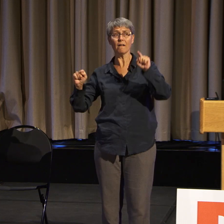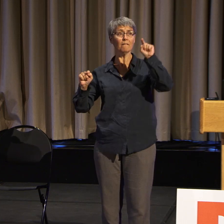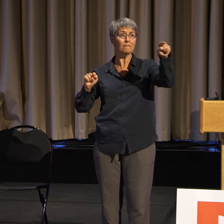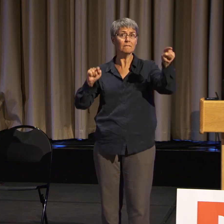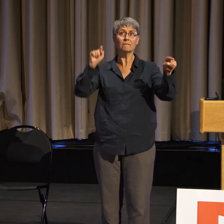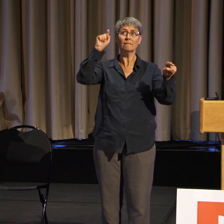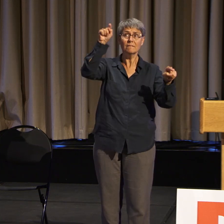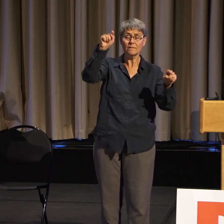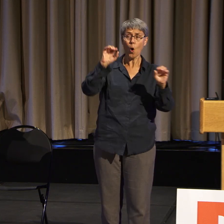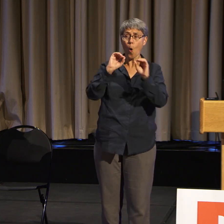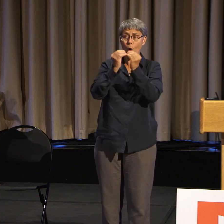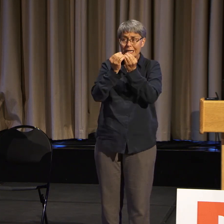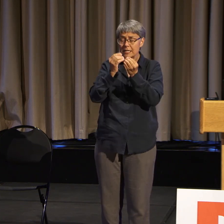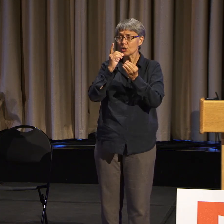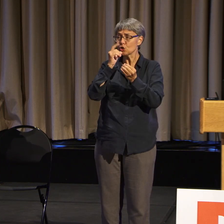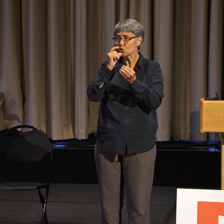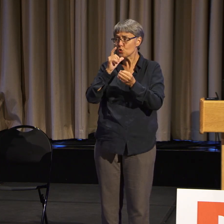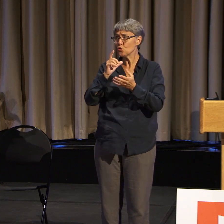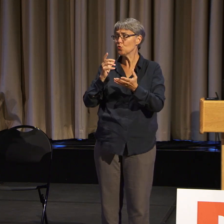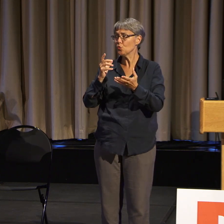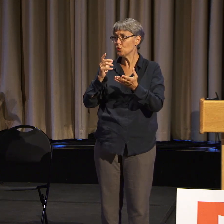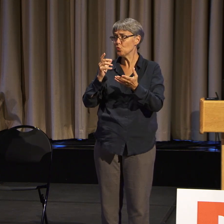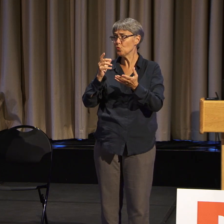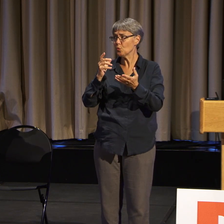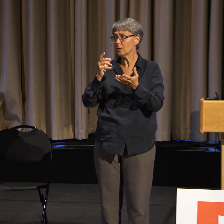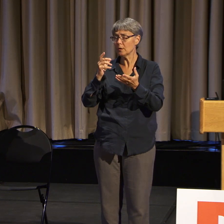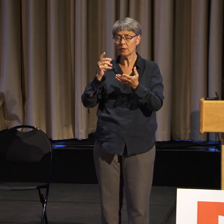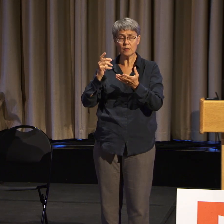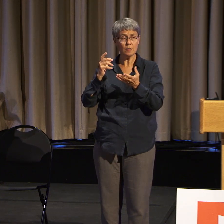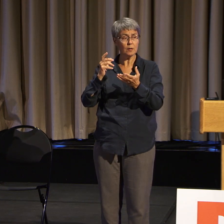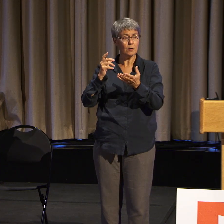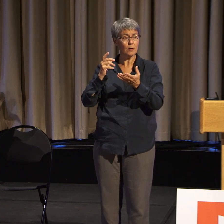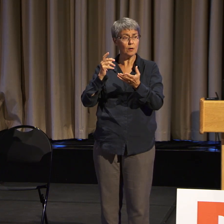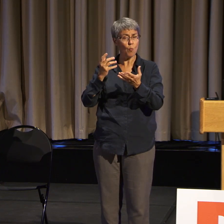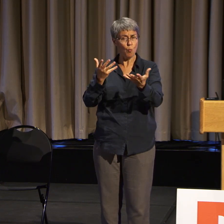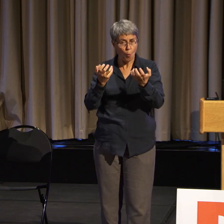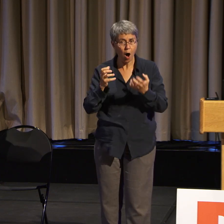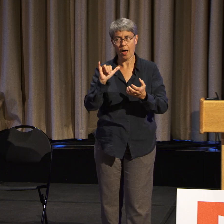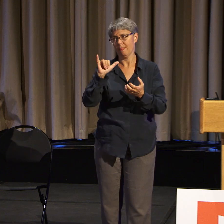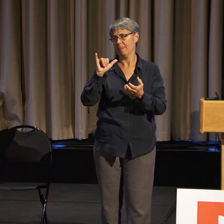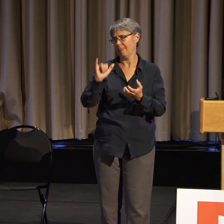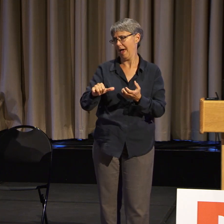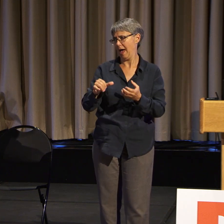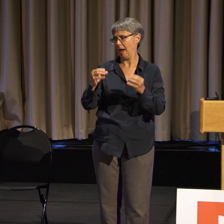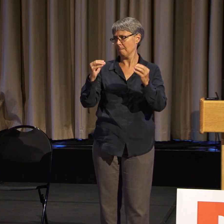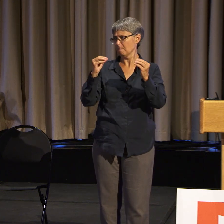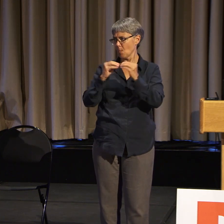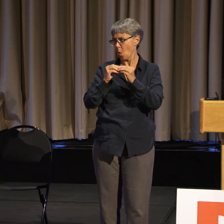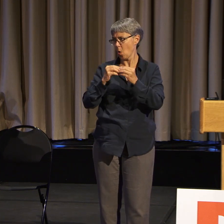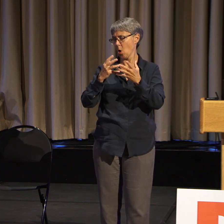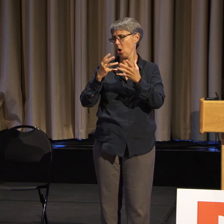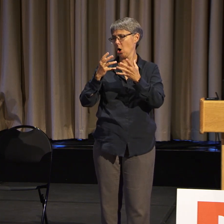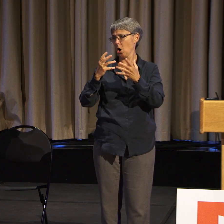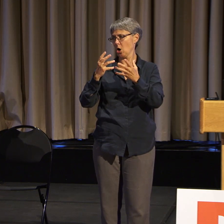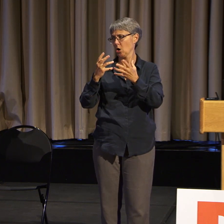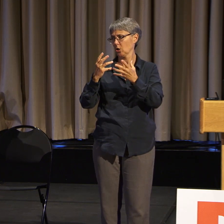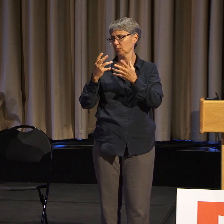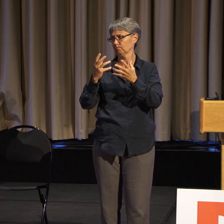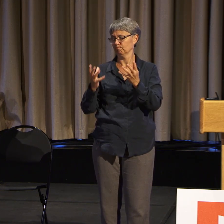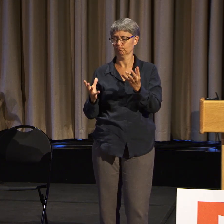And ADAPT, we just have to be pulled more into the 21st century to do that.